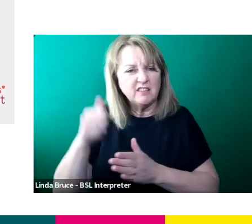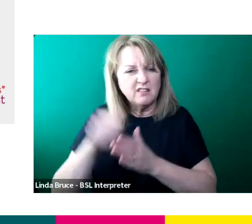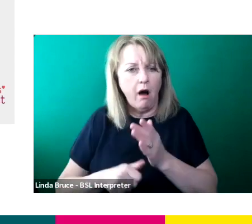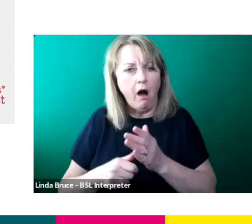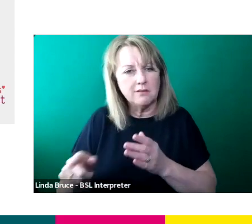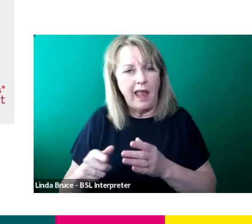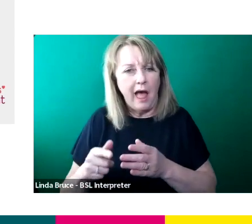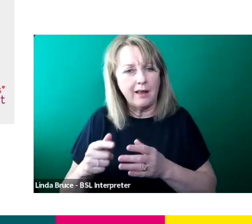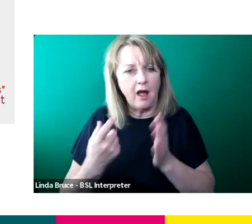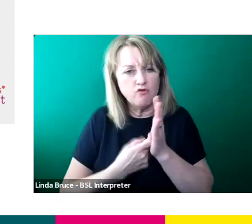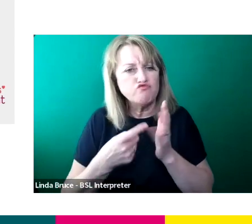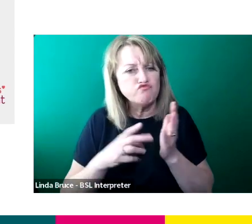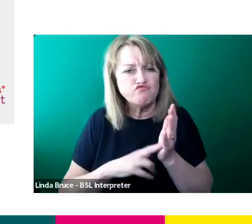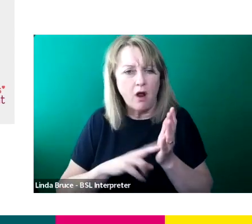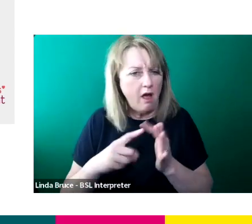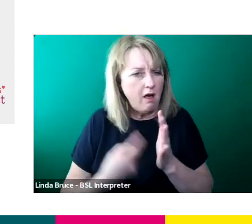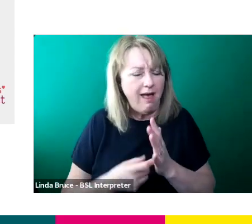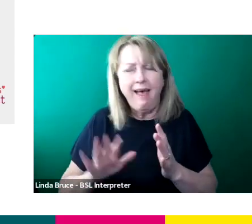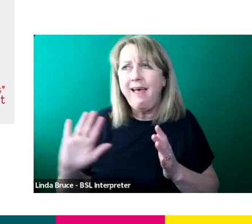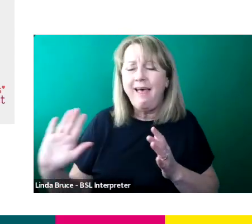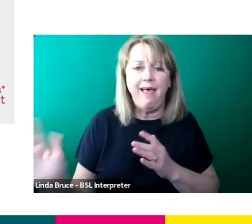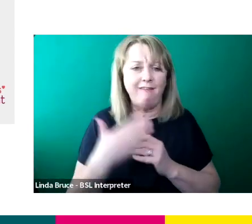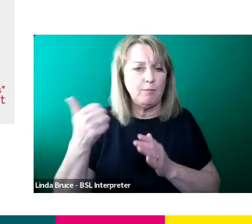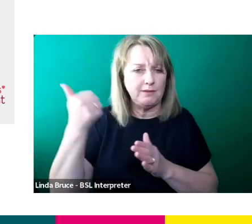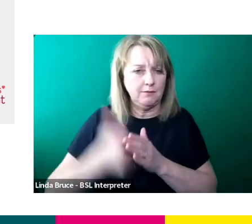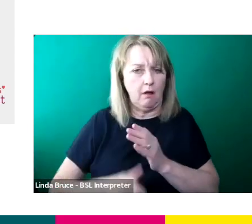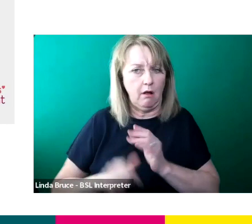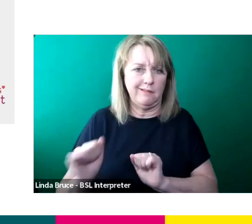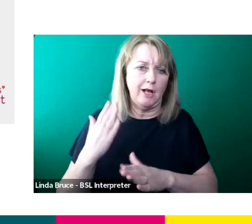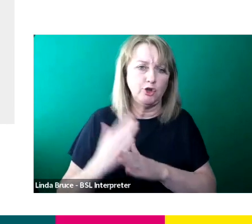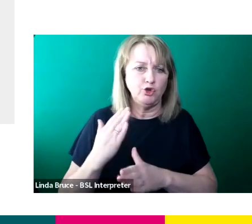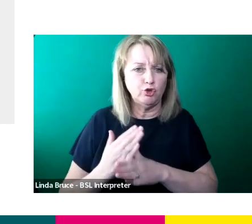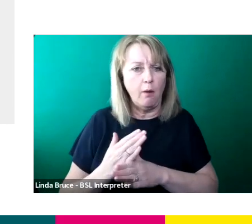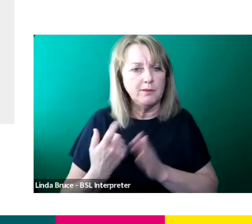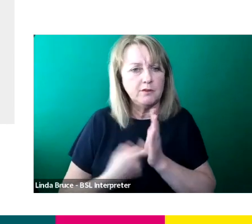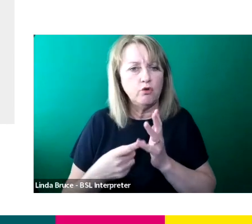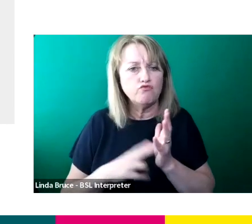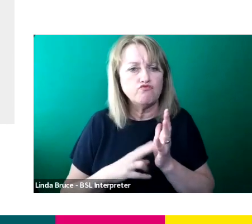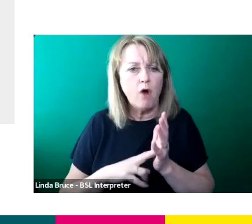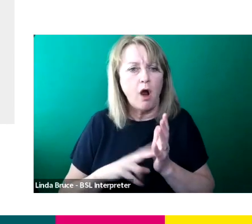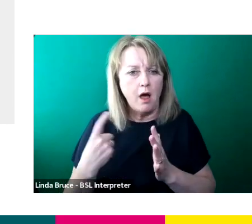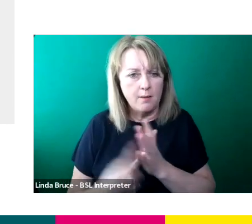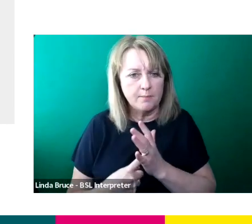that everyone starts as a Runner. So yes, that's production management. So I'm just aware of times, I know the ladies need to get through their things.